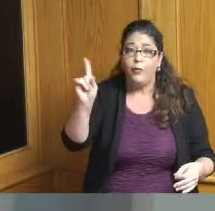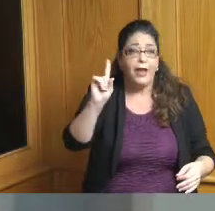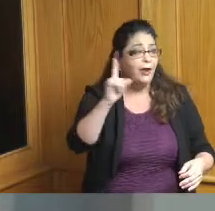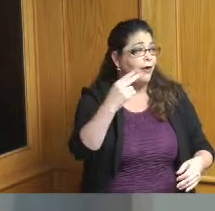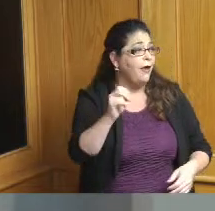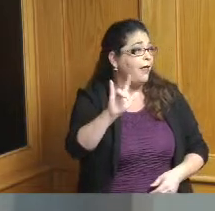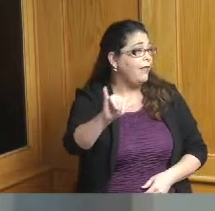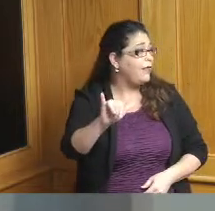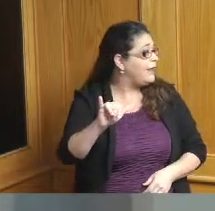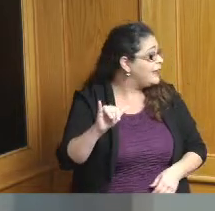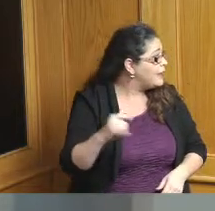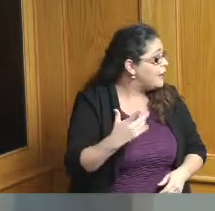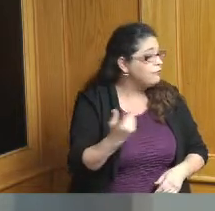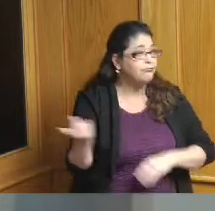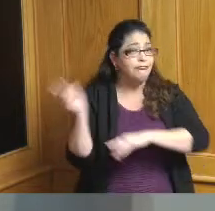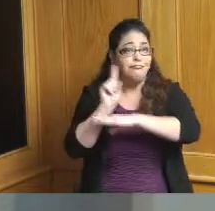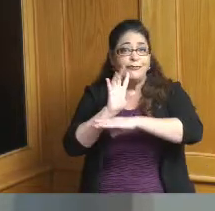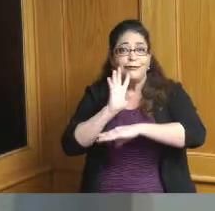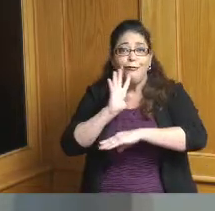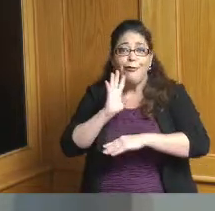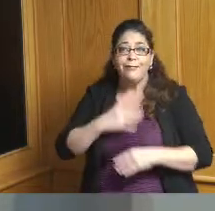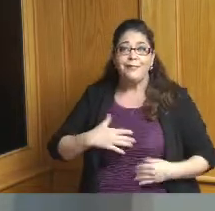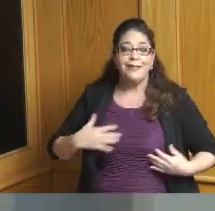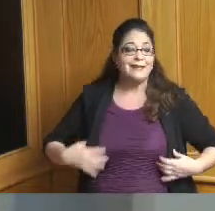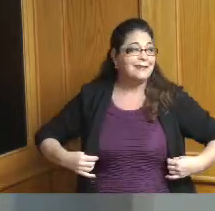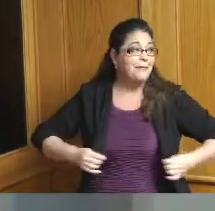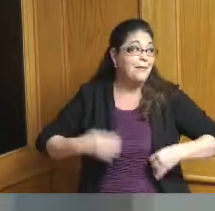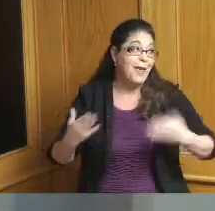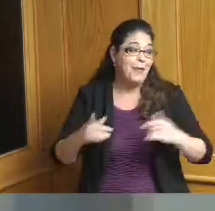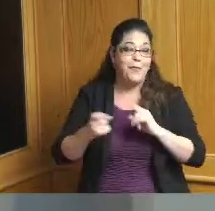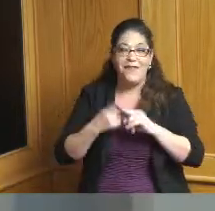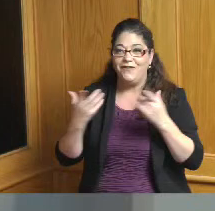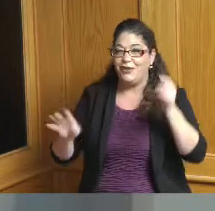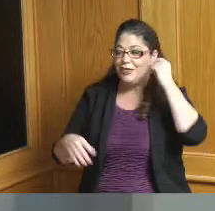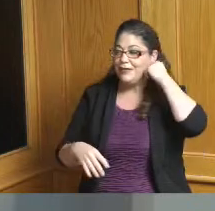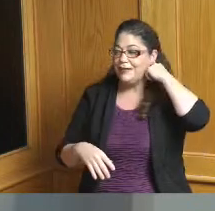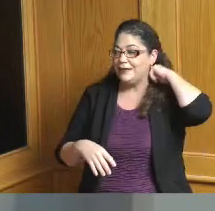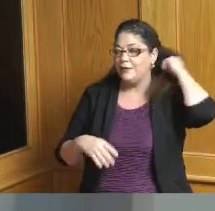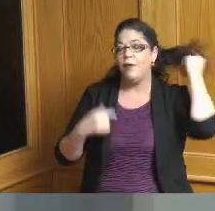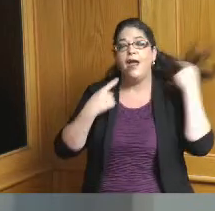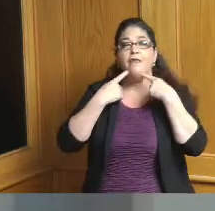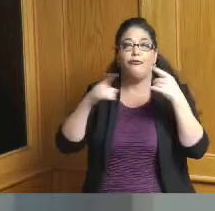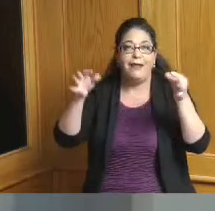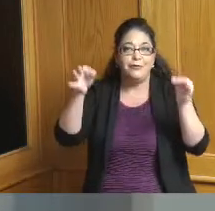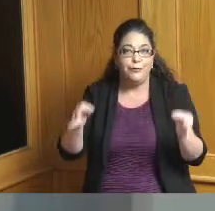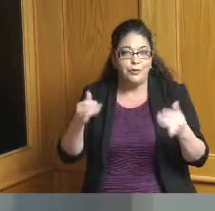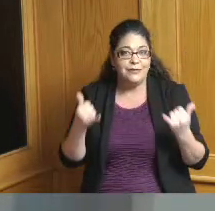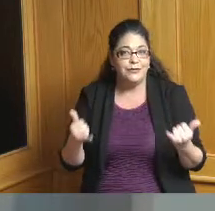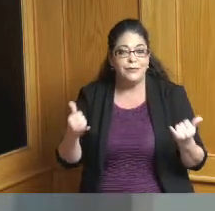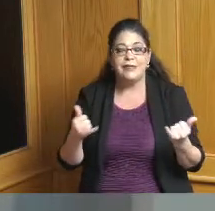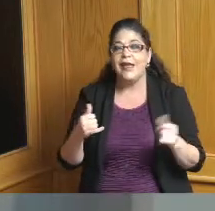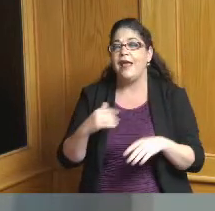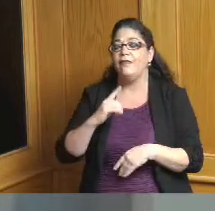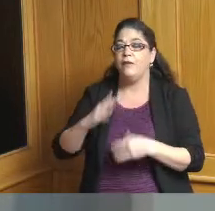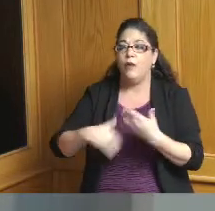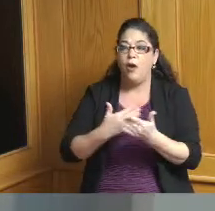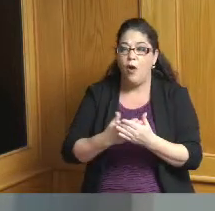say something when we finish we have a resolution in front of us a resolution appointing a member